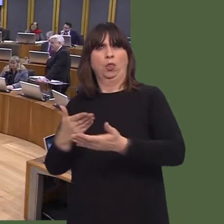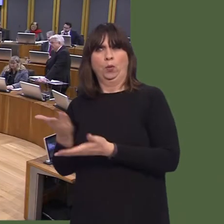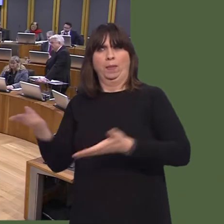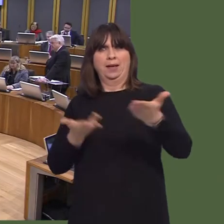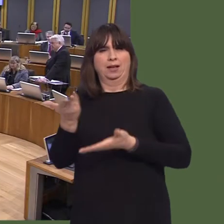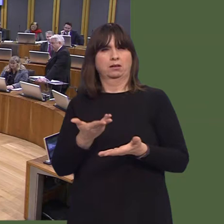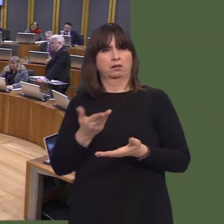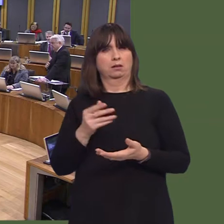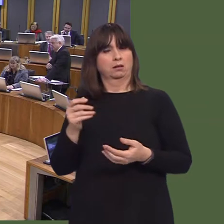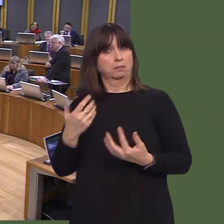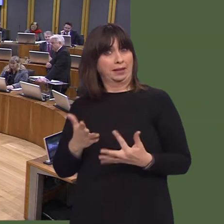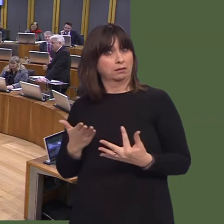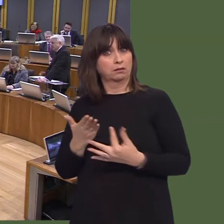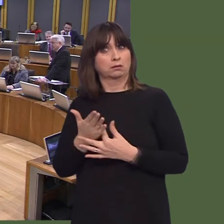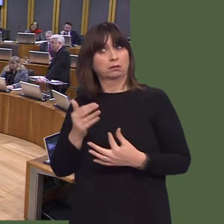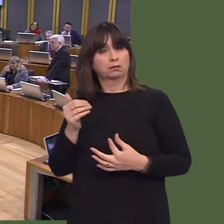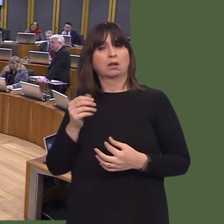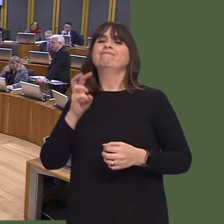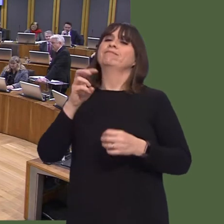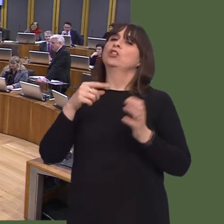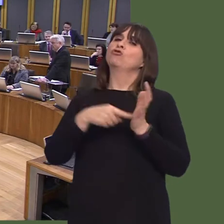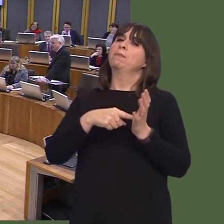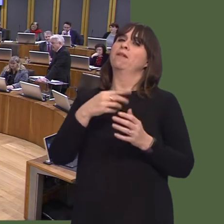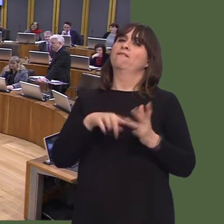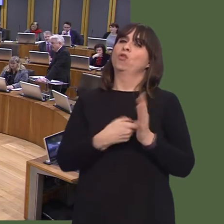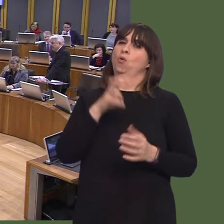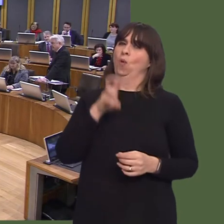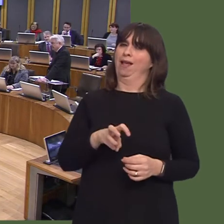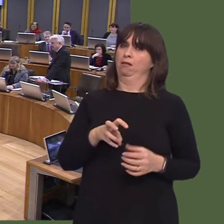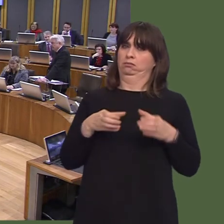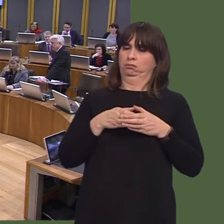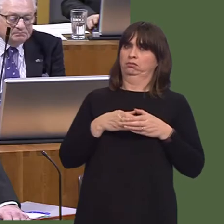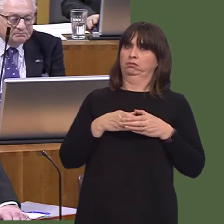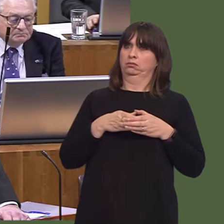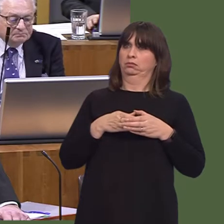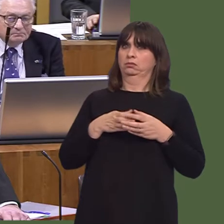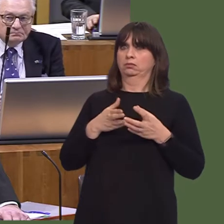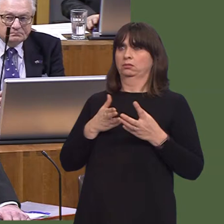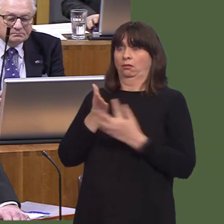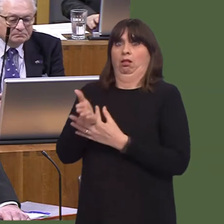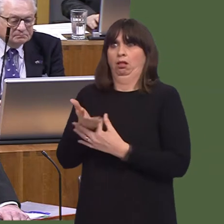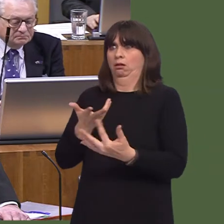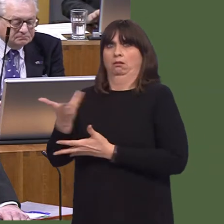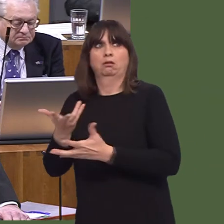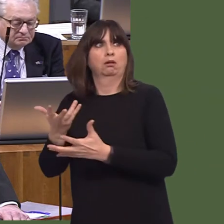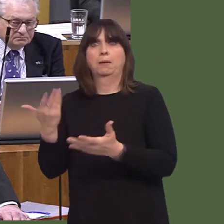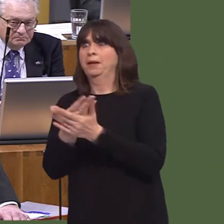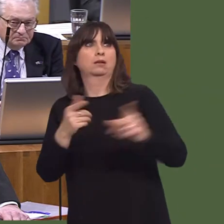on the faces over thereótheir heads are all downóI don't think they do either. By all means, let's have a debate on economic ideas, but let's hear what yours are first.